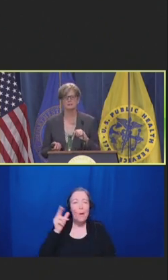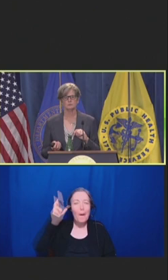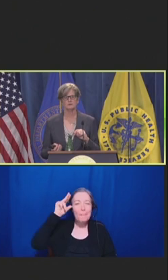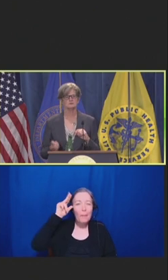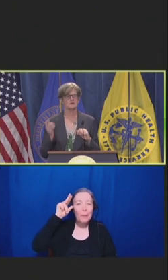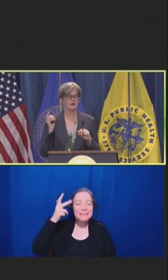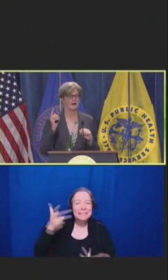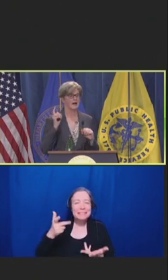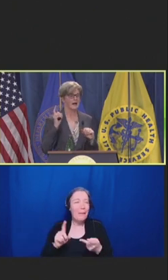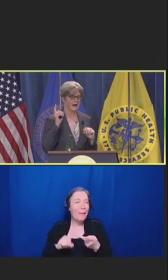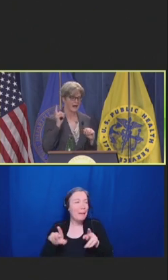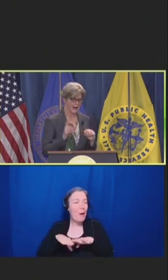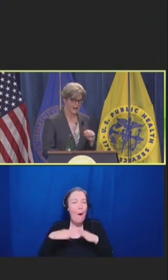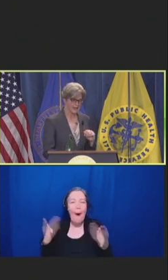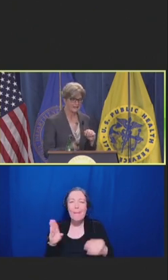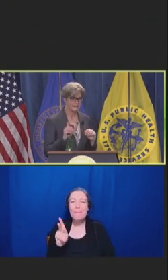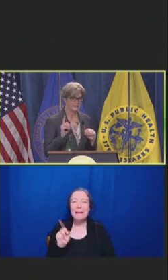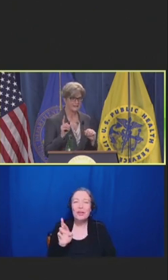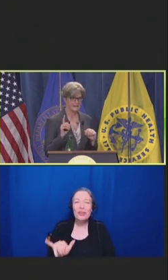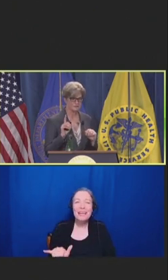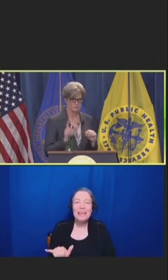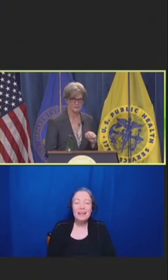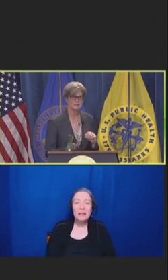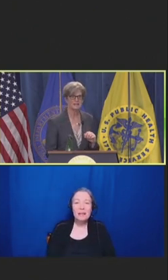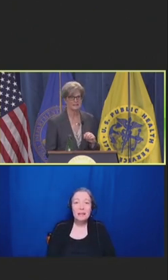It was, "I have made plans.